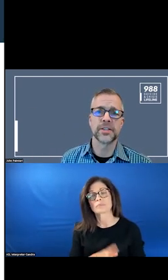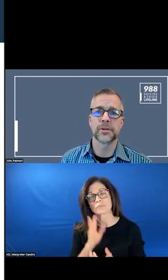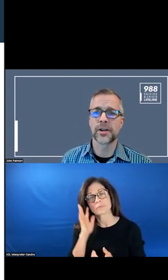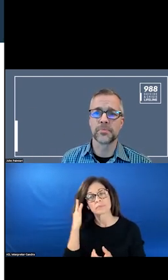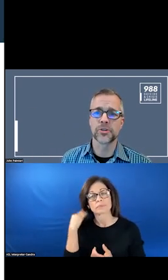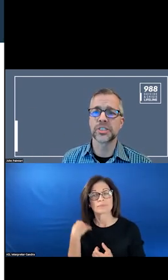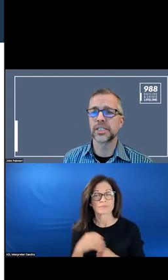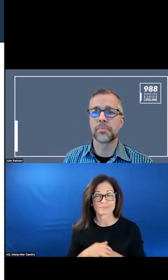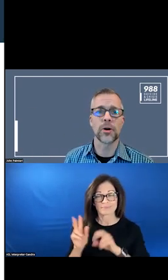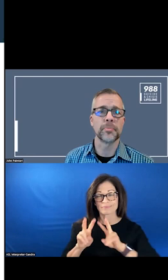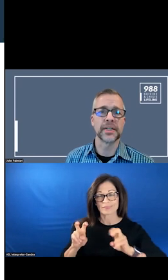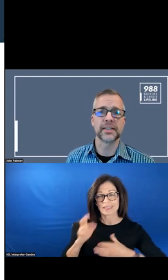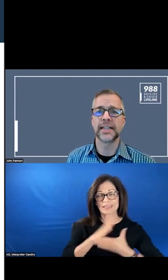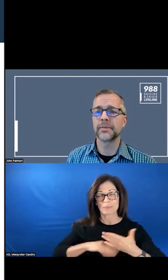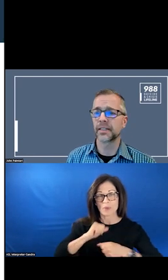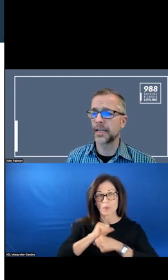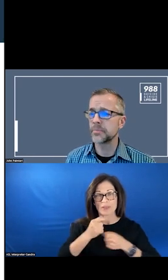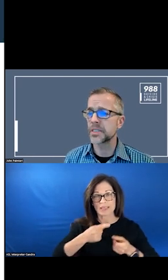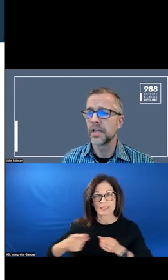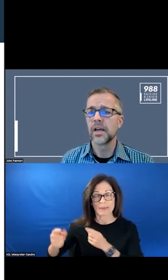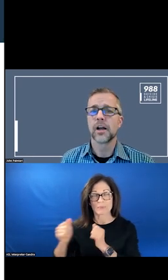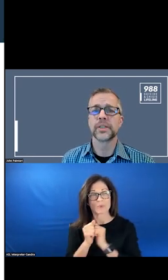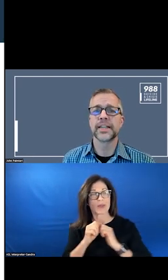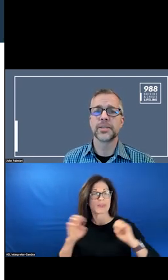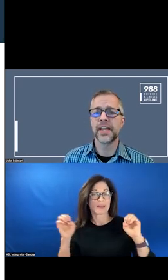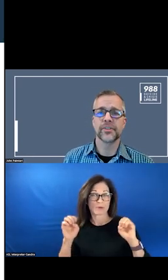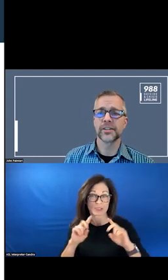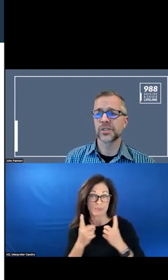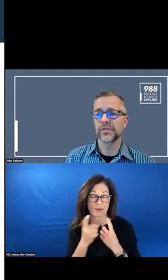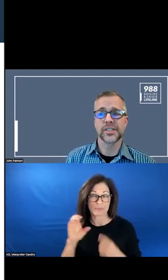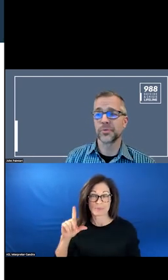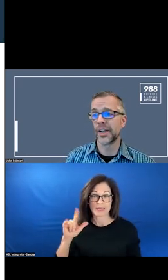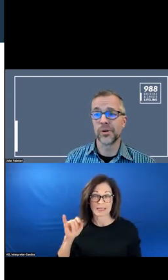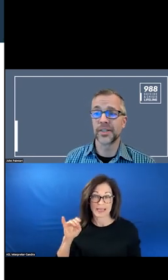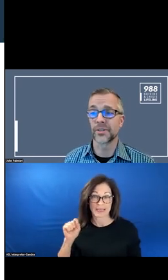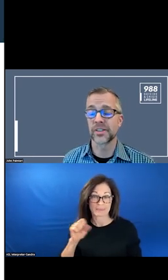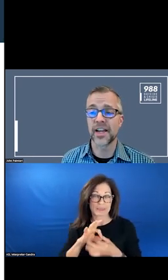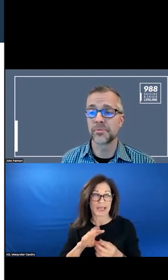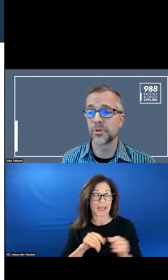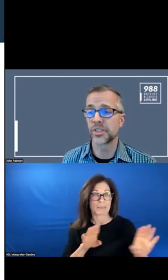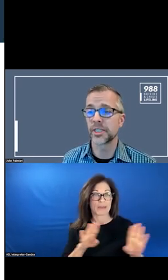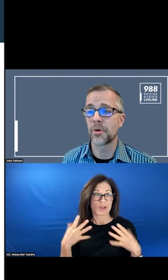BEEN DONE AROUND EMERGENCY DEPARTMENT CLAIMS RELATED TO BEHAVIORAL HEALTH SERVICES. WE KNOW THERE IS A LOT OF EMERGENCY DEPARTMENT